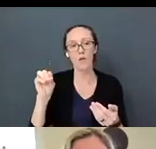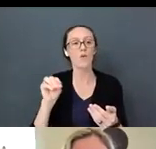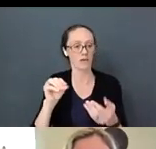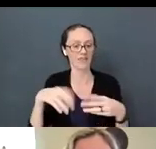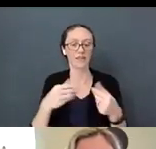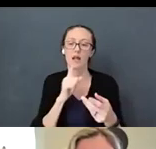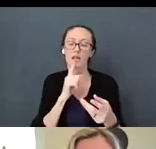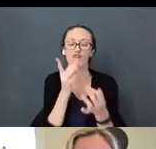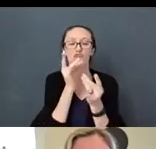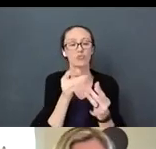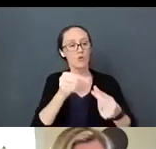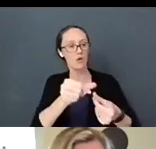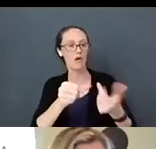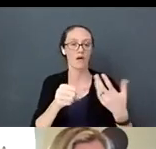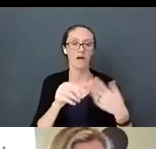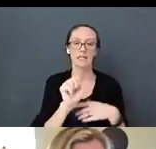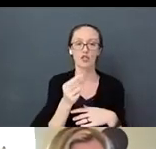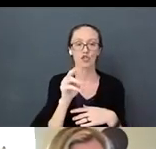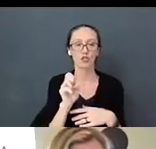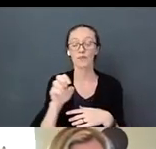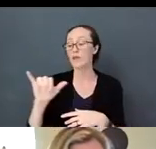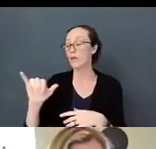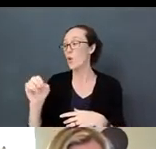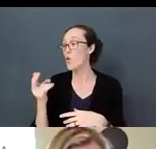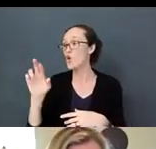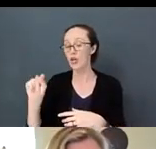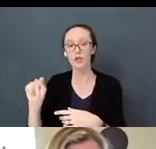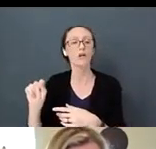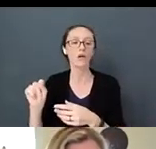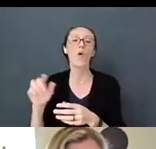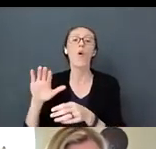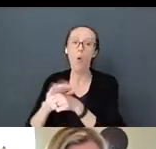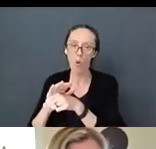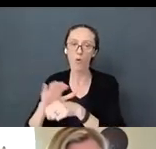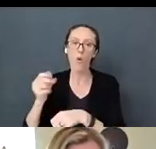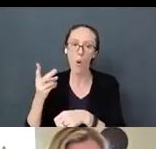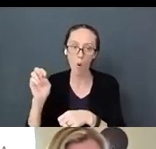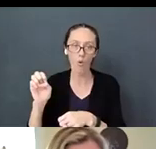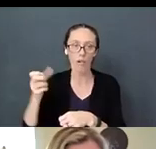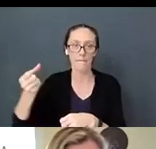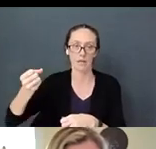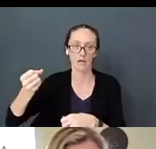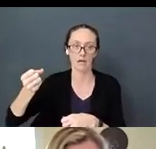Yogurt is considered a healthy fat made with whole milk. Whole milk if the child doesn’t have lactose